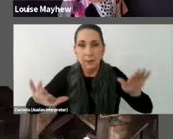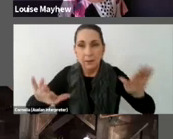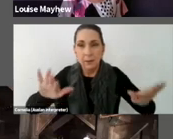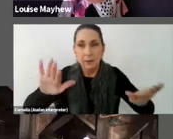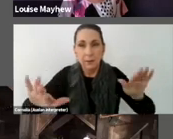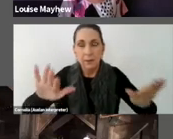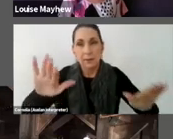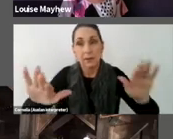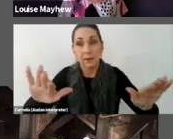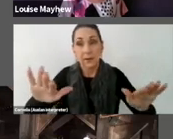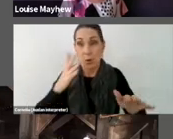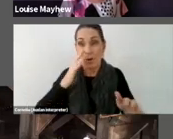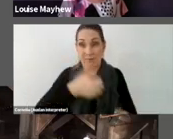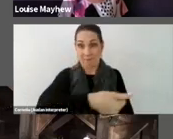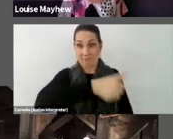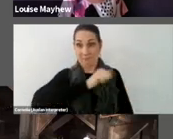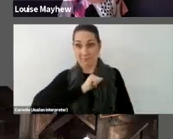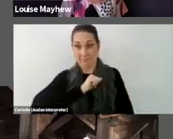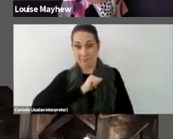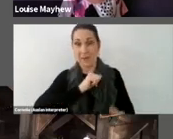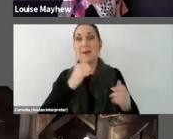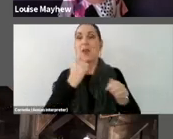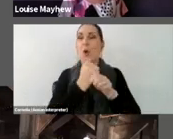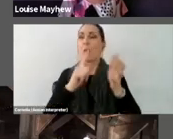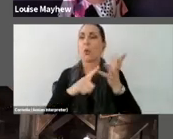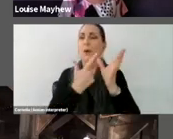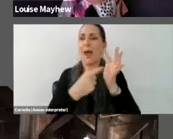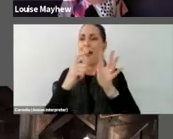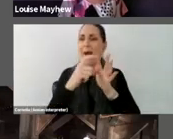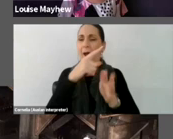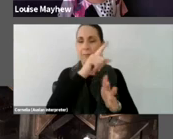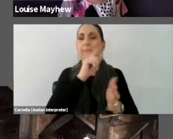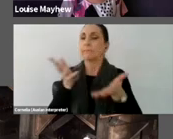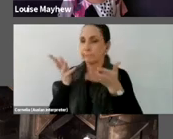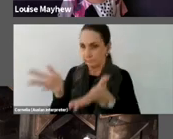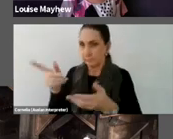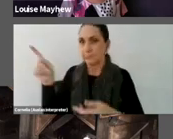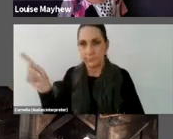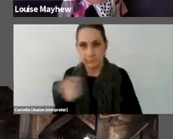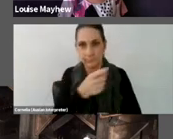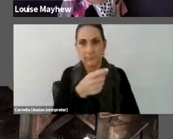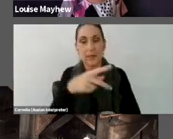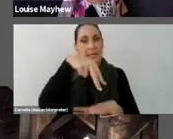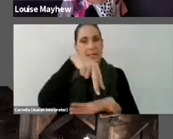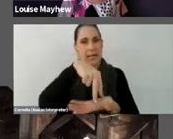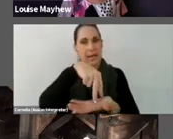When it's your turn a guard allows you to enter the room and to stand quietly in the artwork.